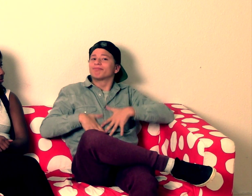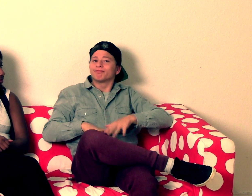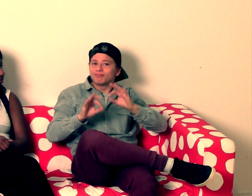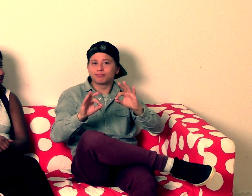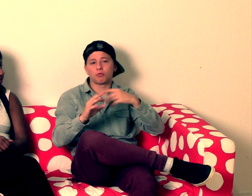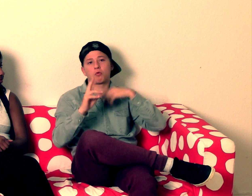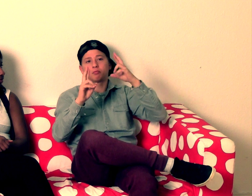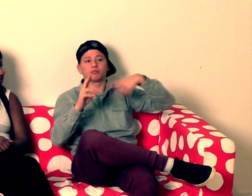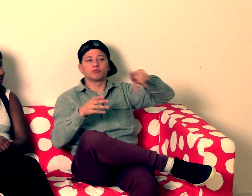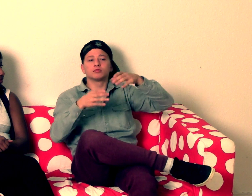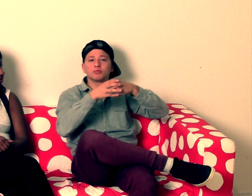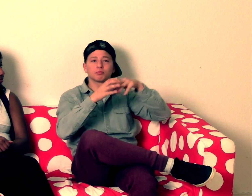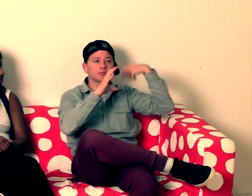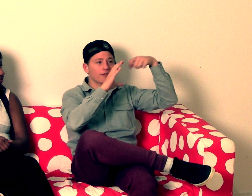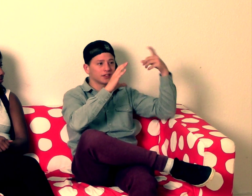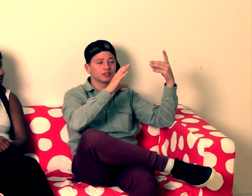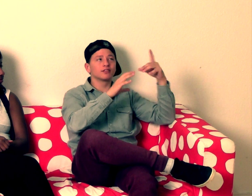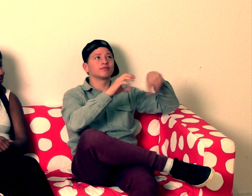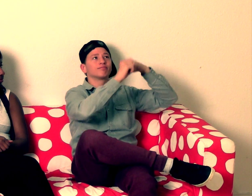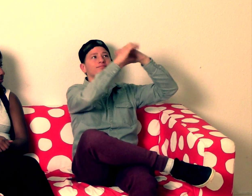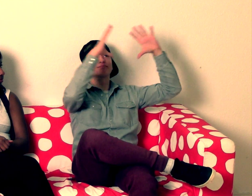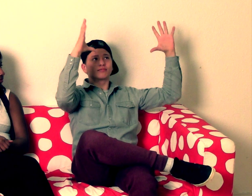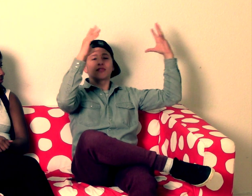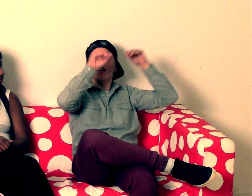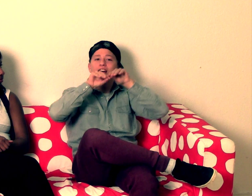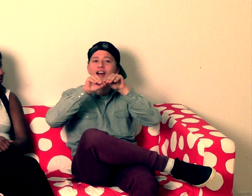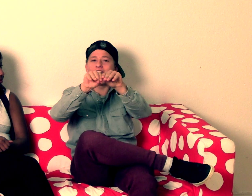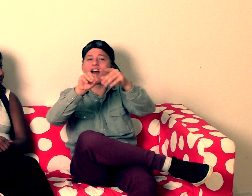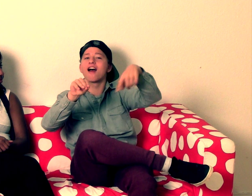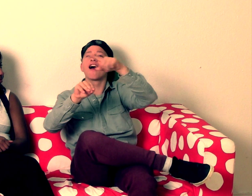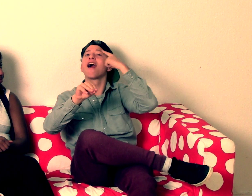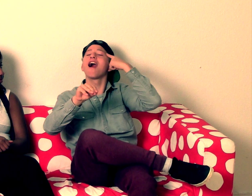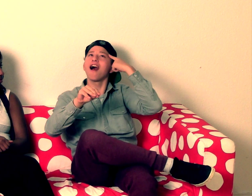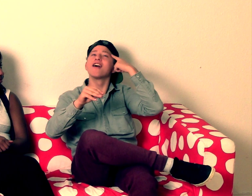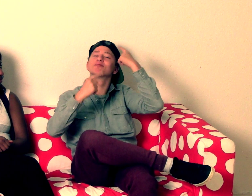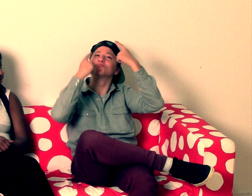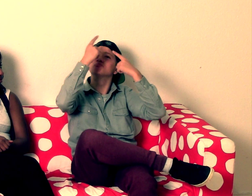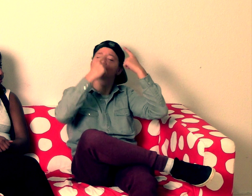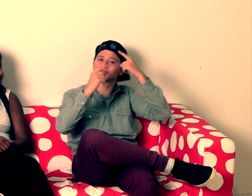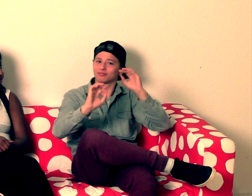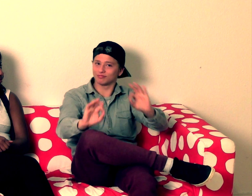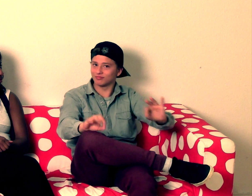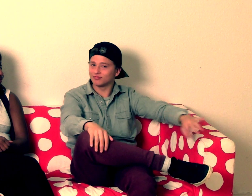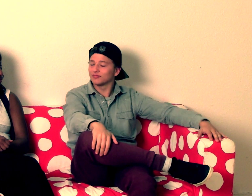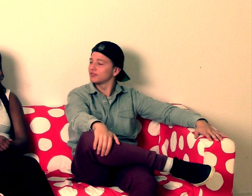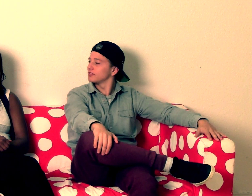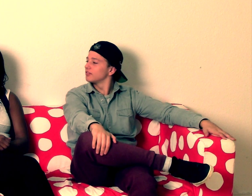accustomed to it. I hope that our vision will be shared successfully with you all and you all will think about it.